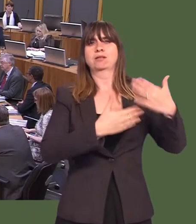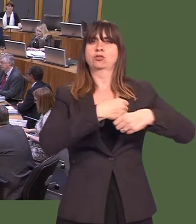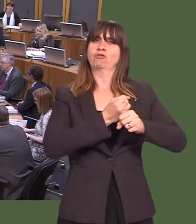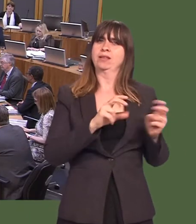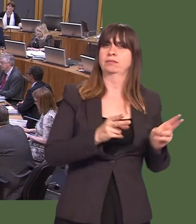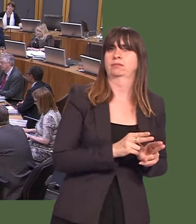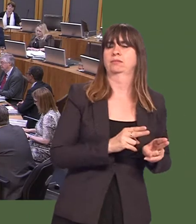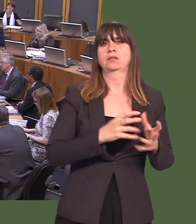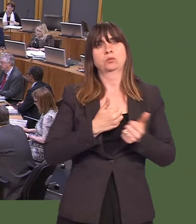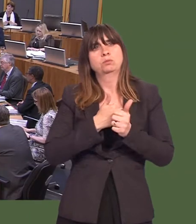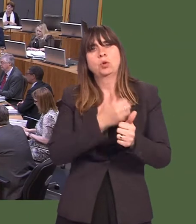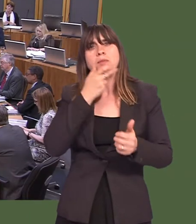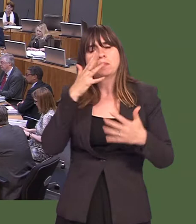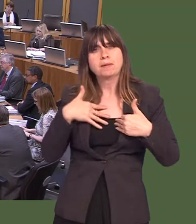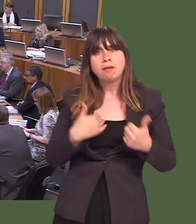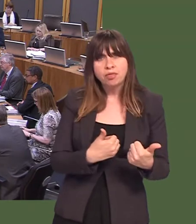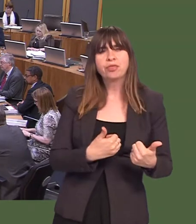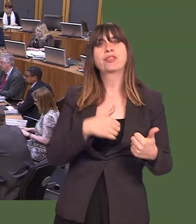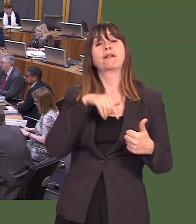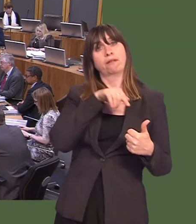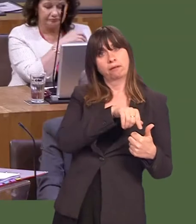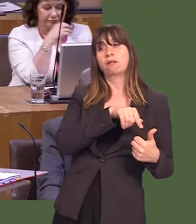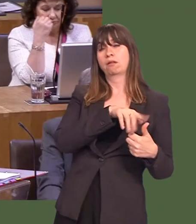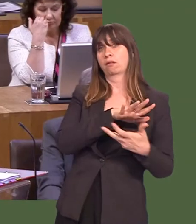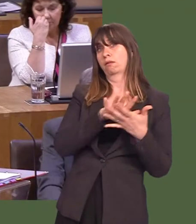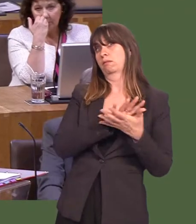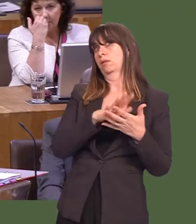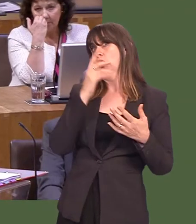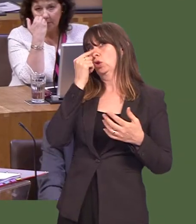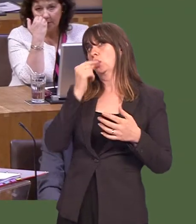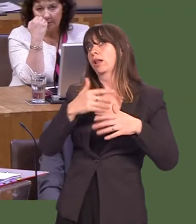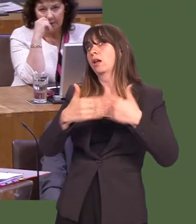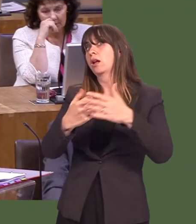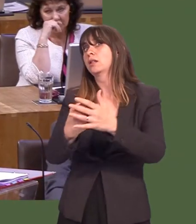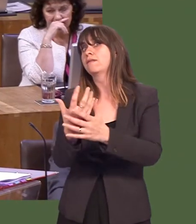people with mental health problems, and that work, then, will inform new initiatives, including